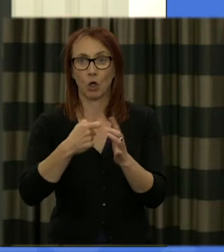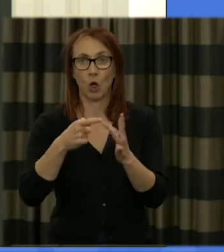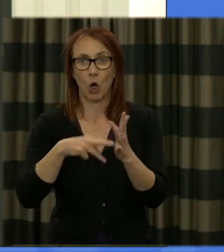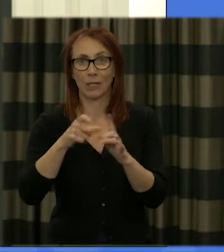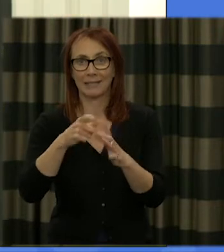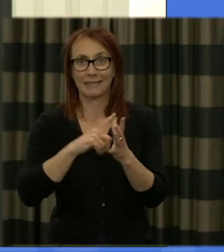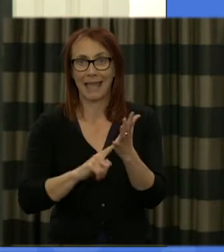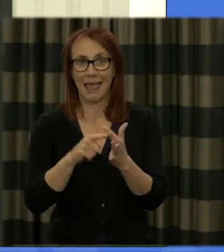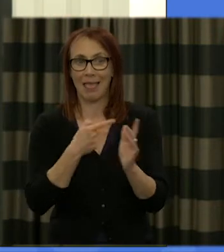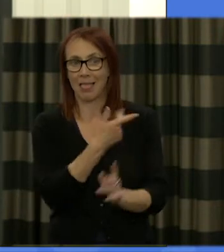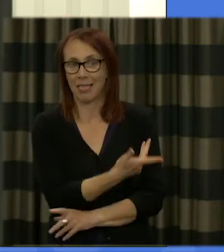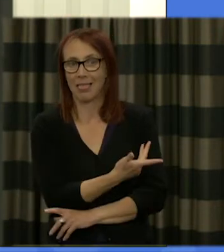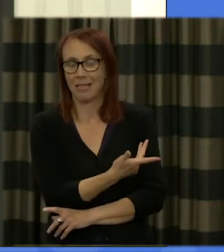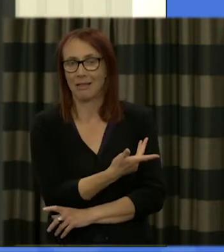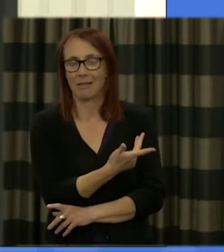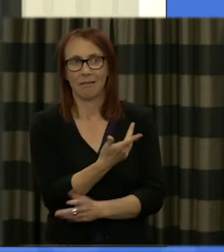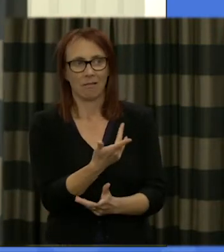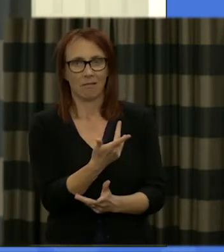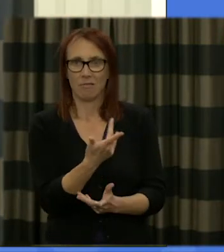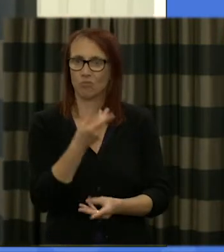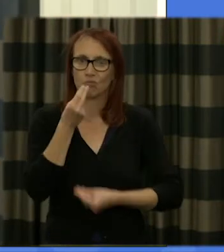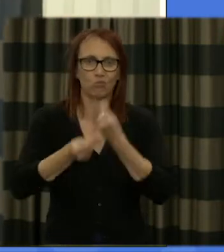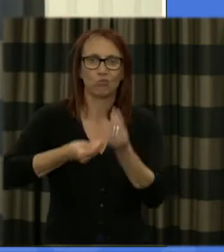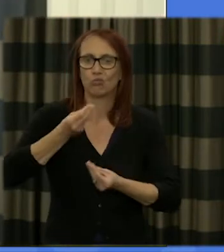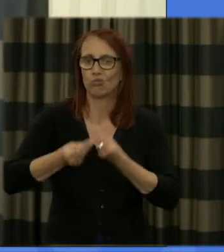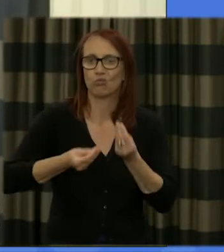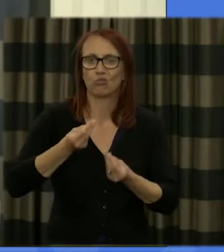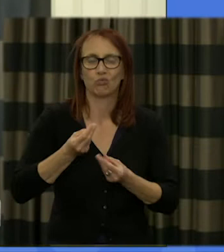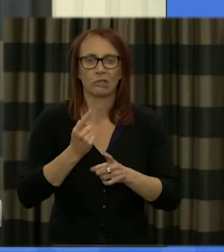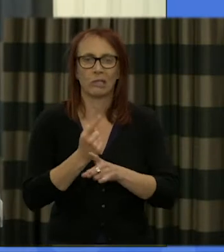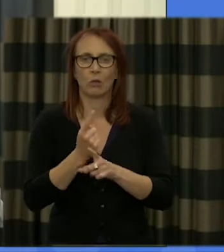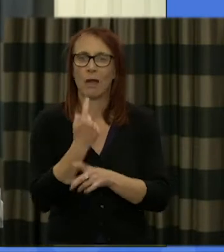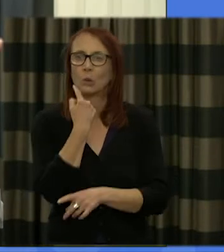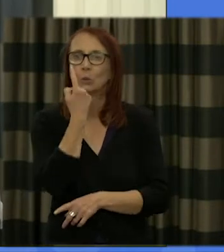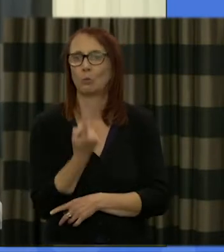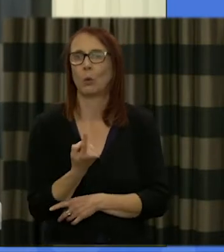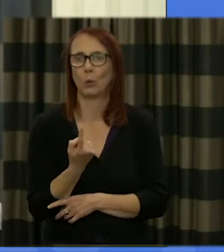and to give us a few words about the session tomorrow and about the kind of